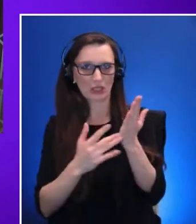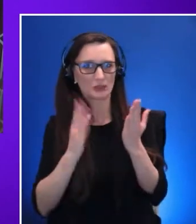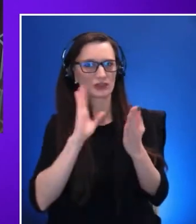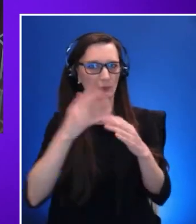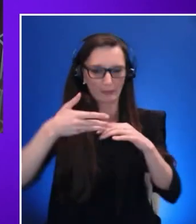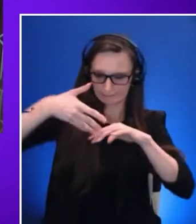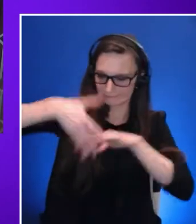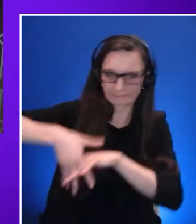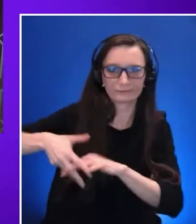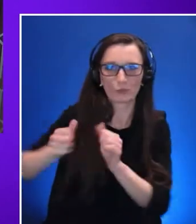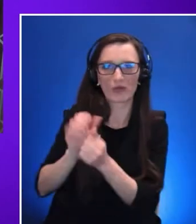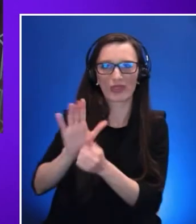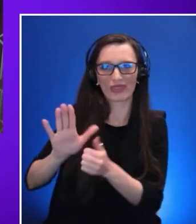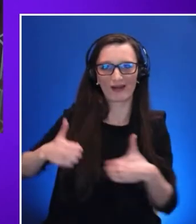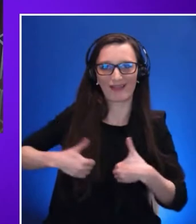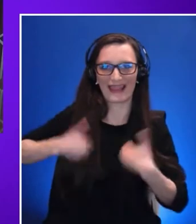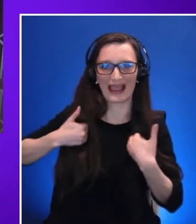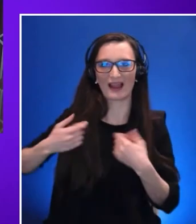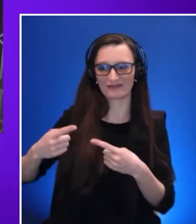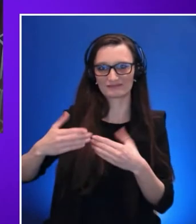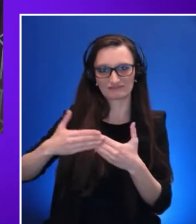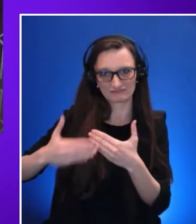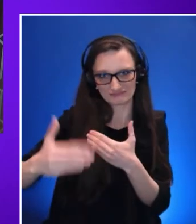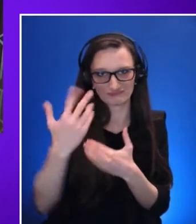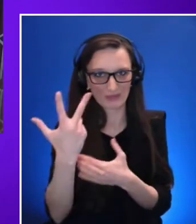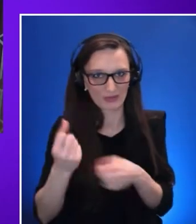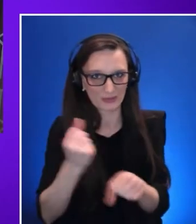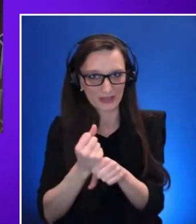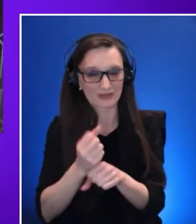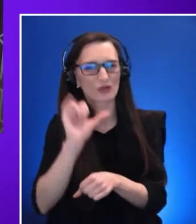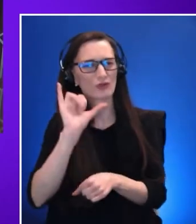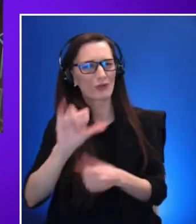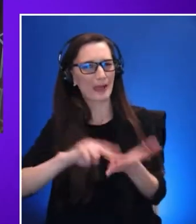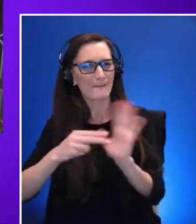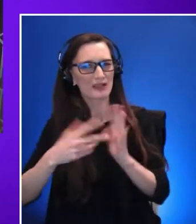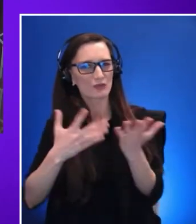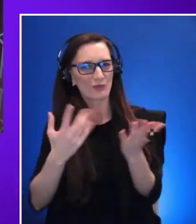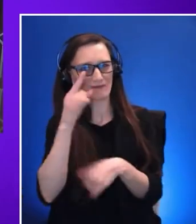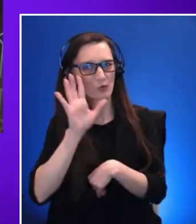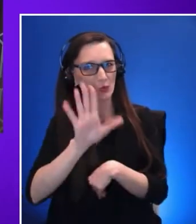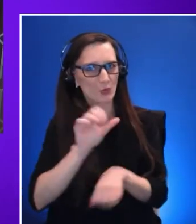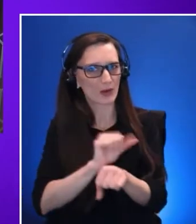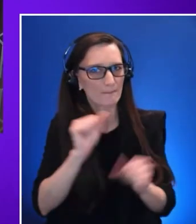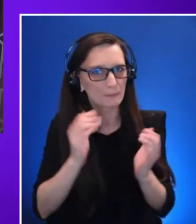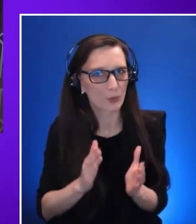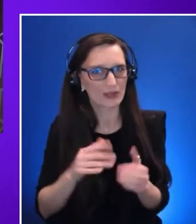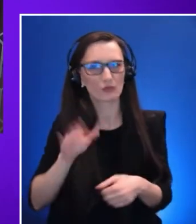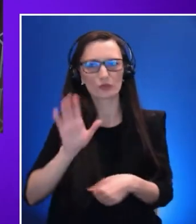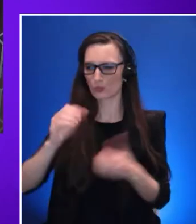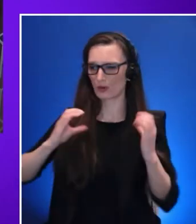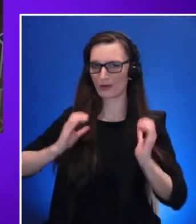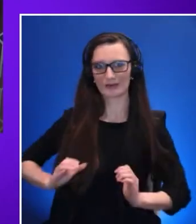for your employees and your customers what might that mean for the design of products and services.